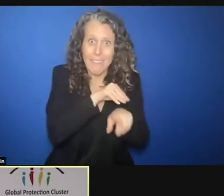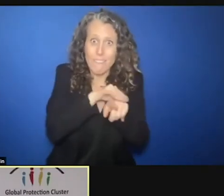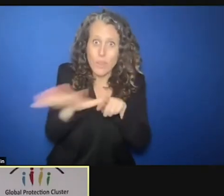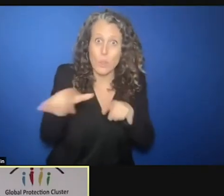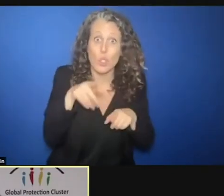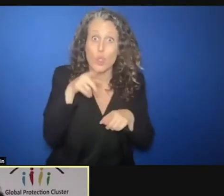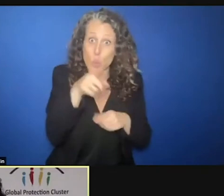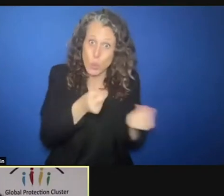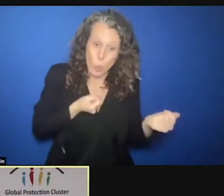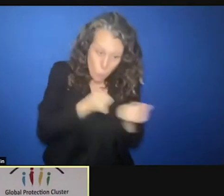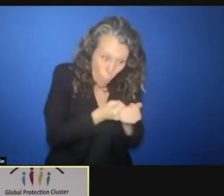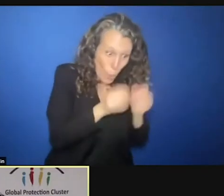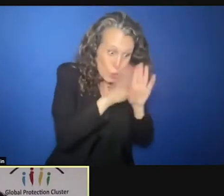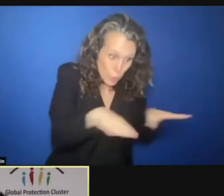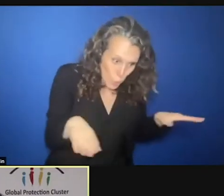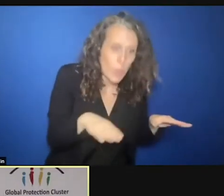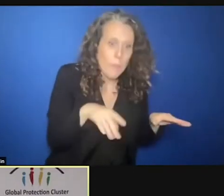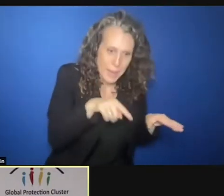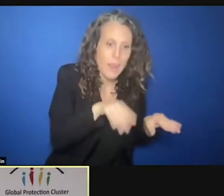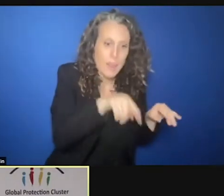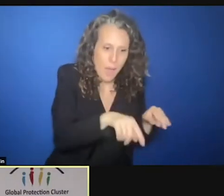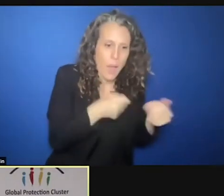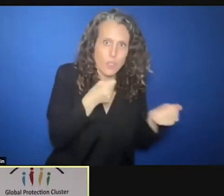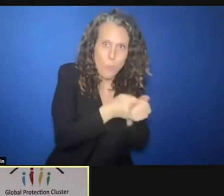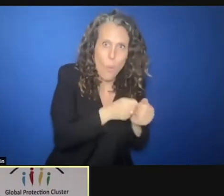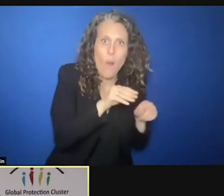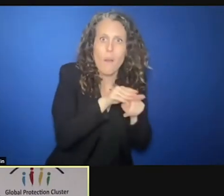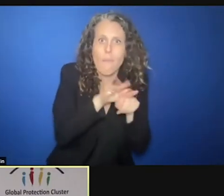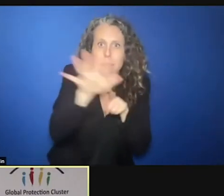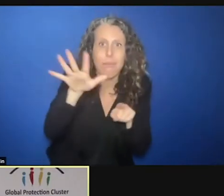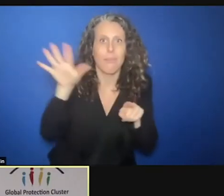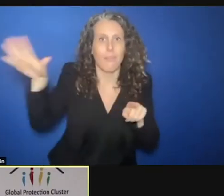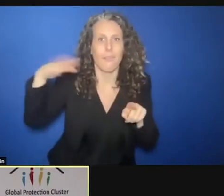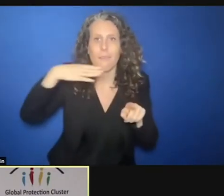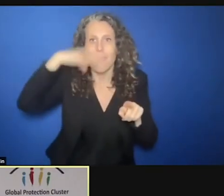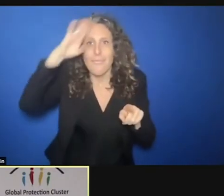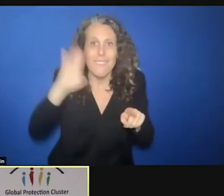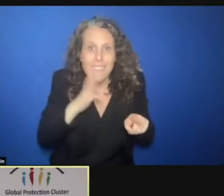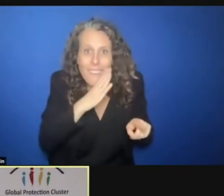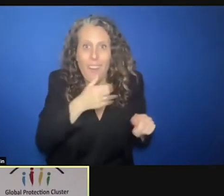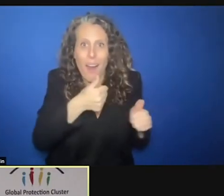parents and aunts and the community all together. That's one. Two, what's even more important,